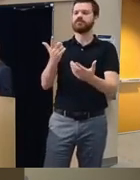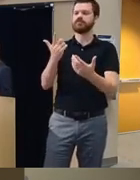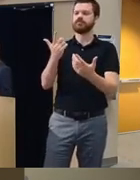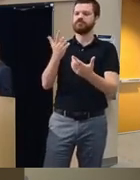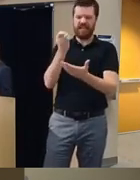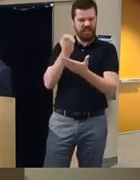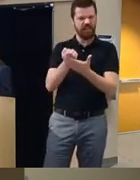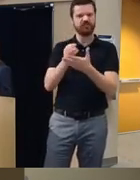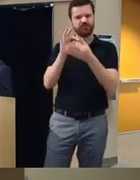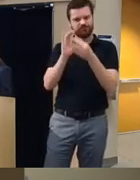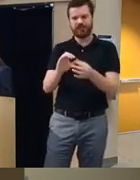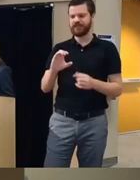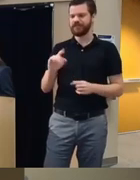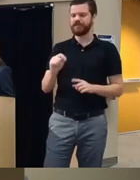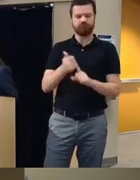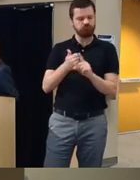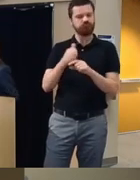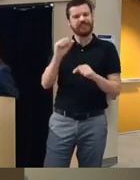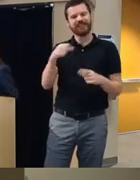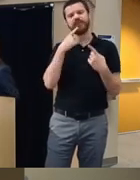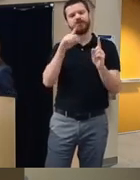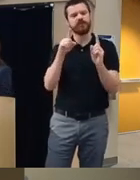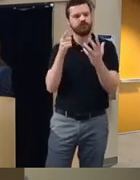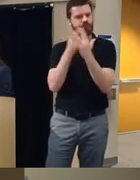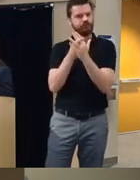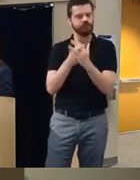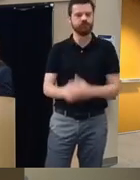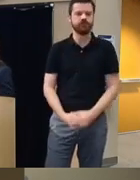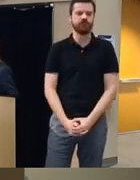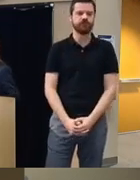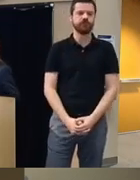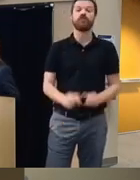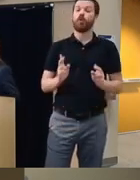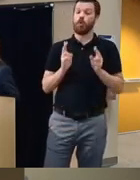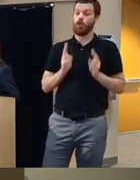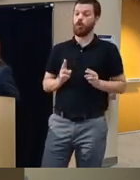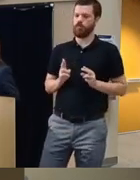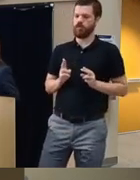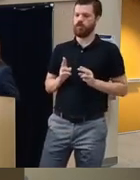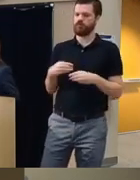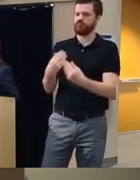B based CBT is effective um the the human administered versions and some of the early